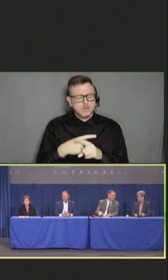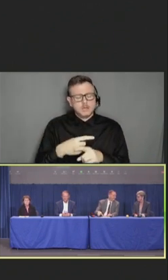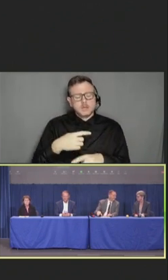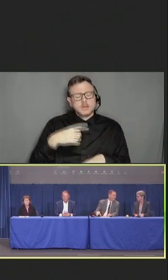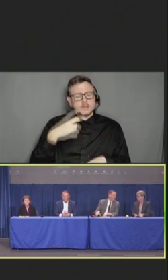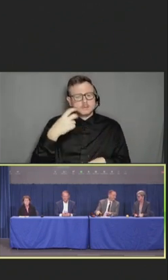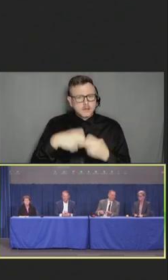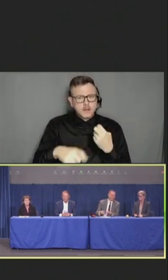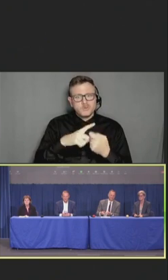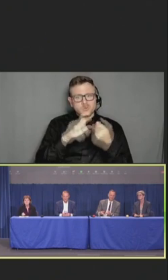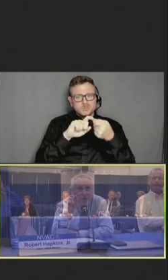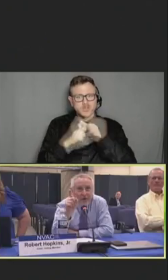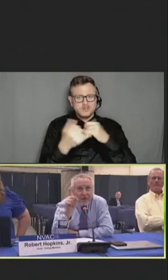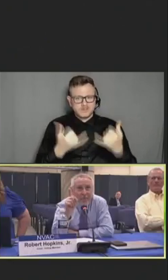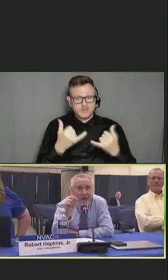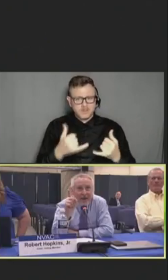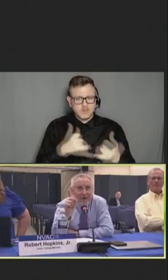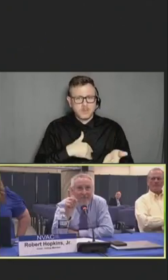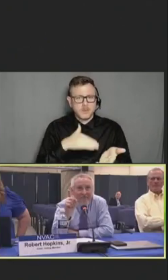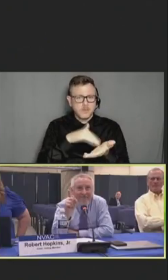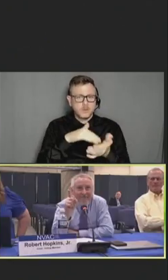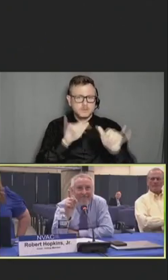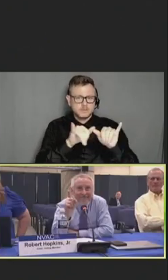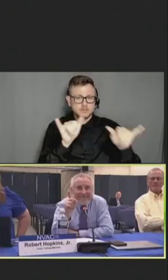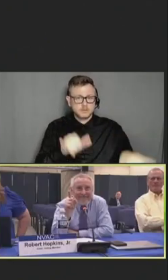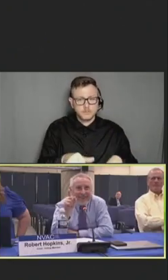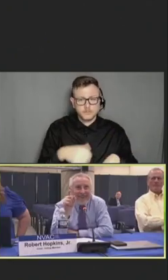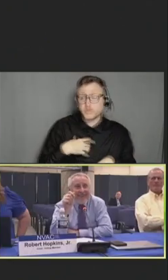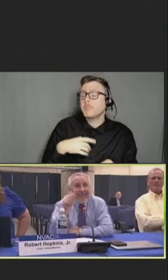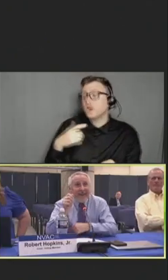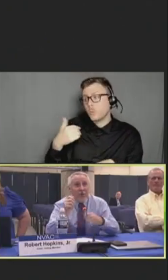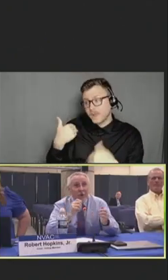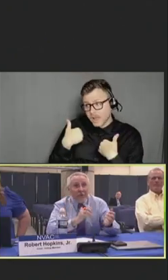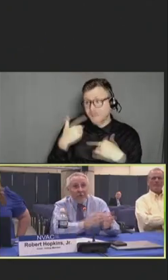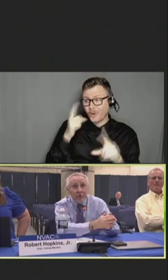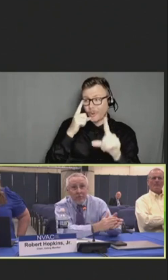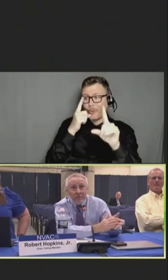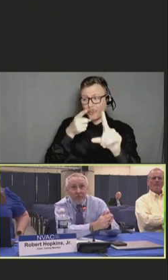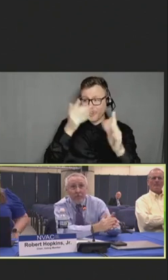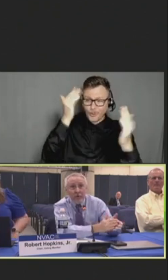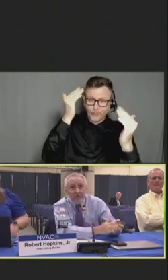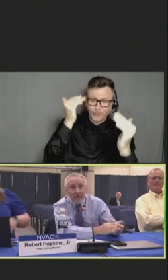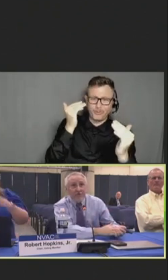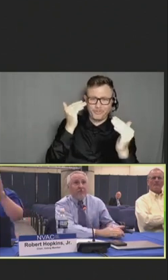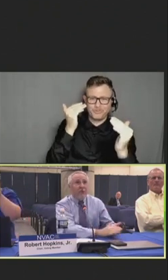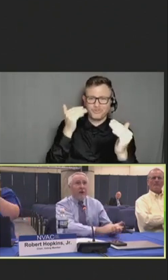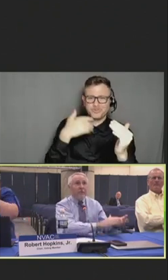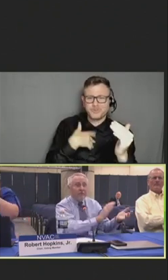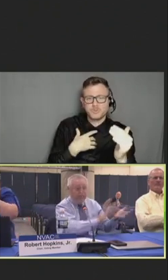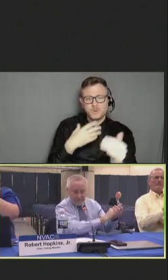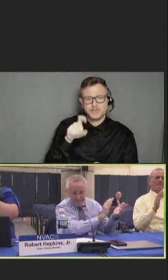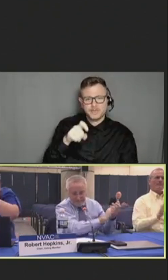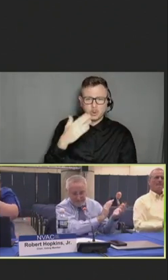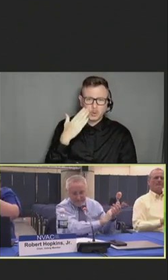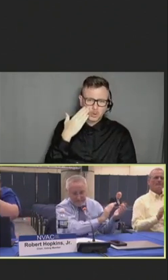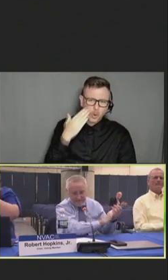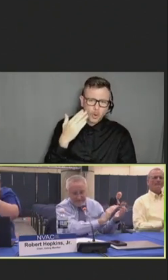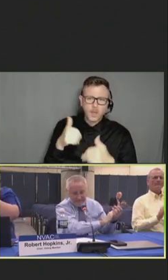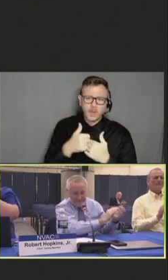We do all know to ask, "Do you have a plan?" Thank you all for your -- for your presentations.